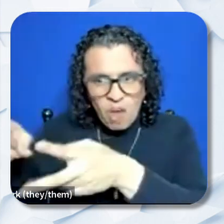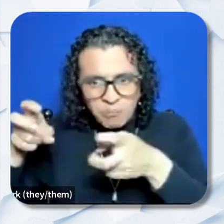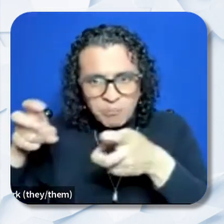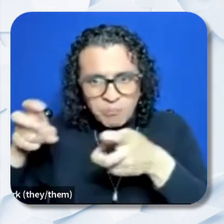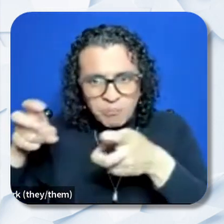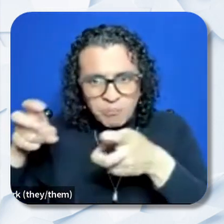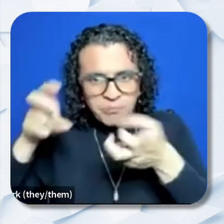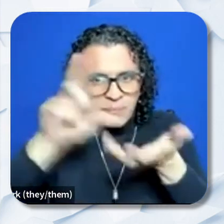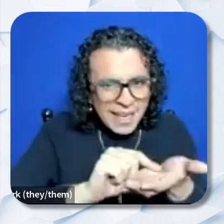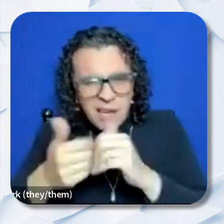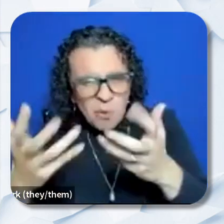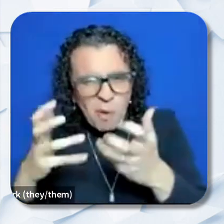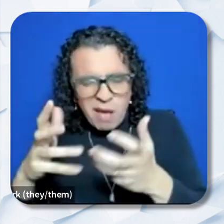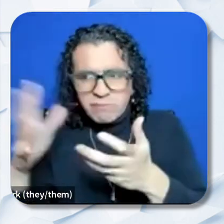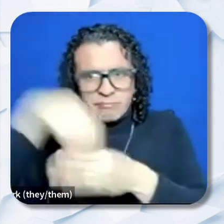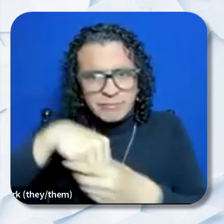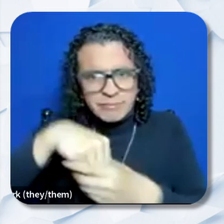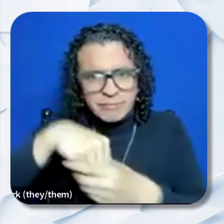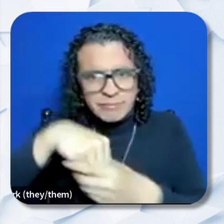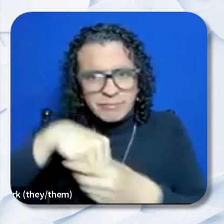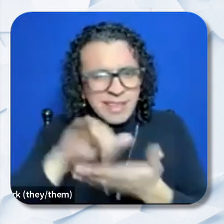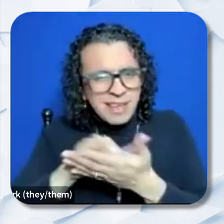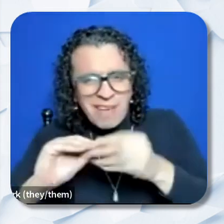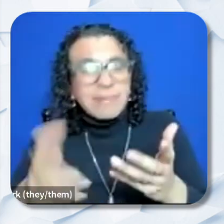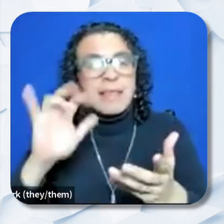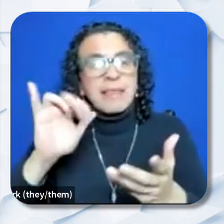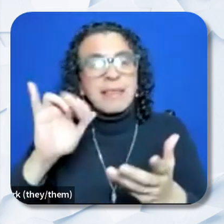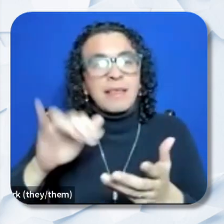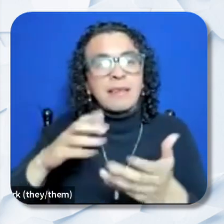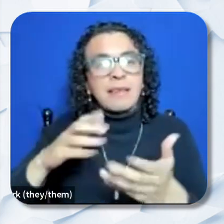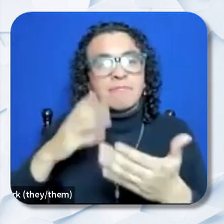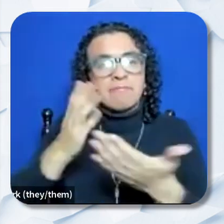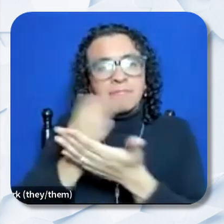you wanting this in the narrative? The application budget information includes a section for contact